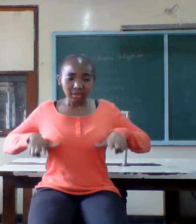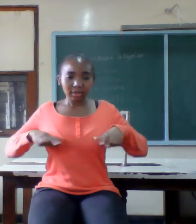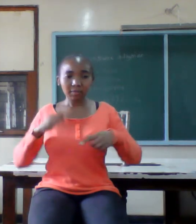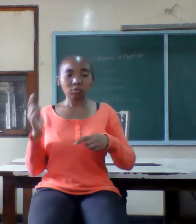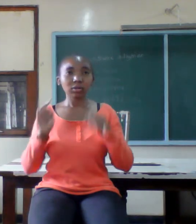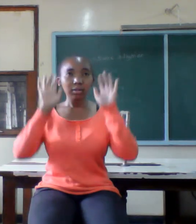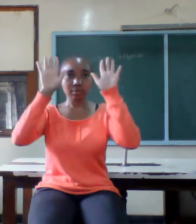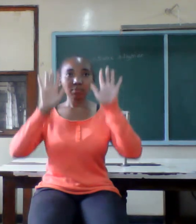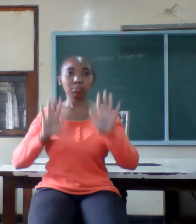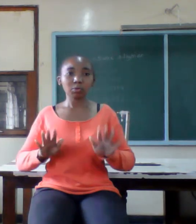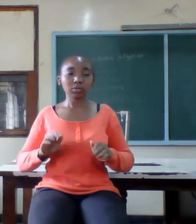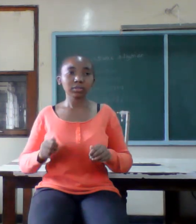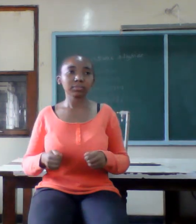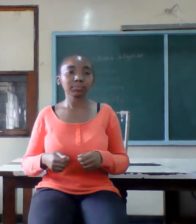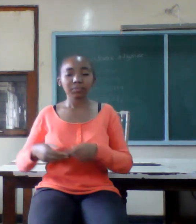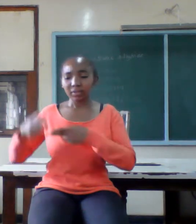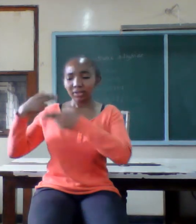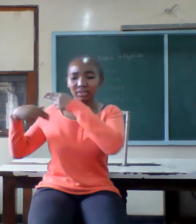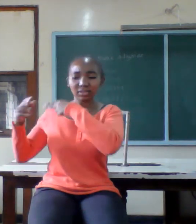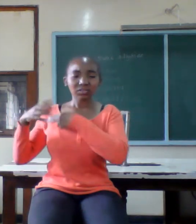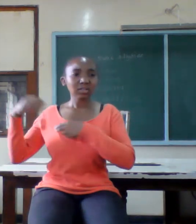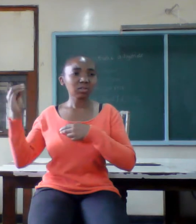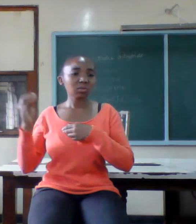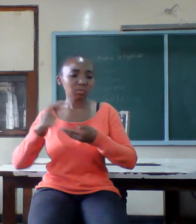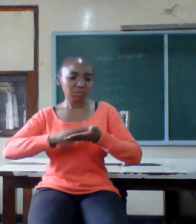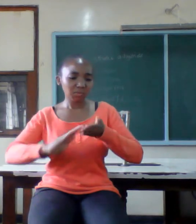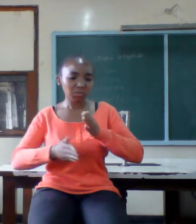all things have passed away forgive and forget